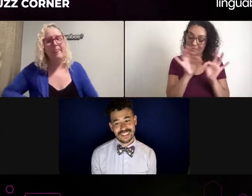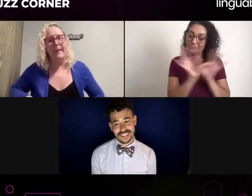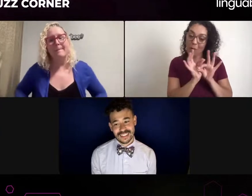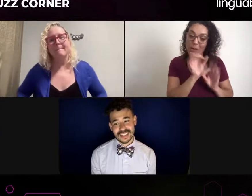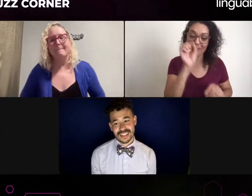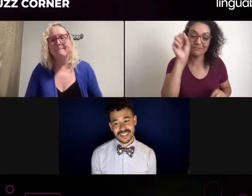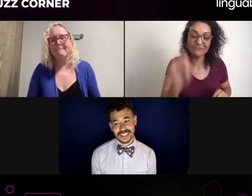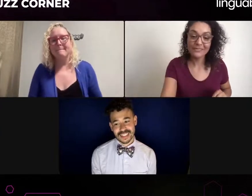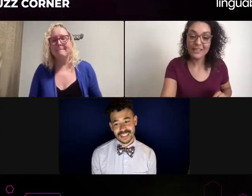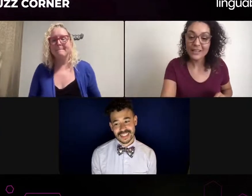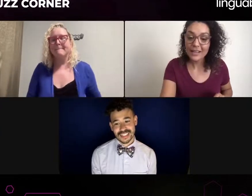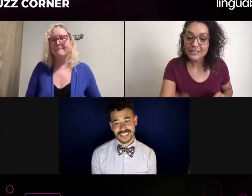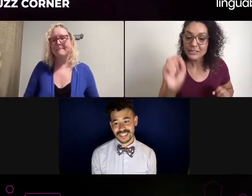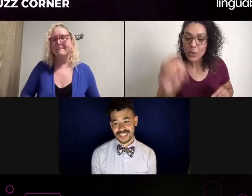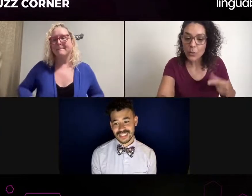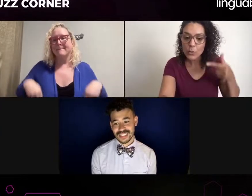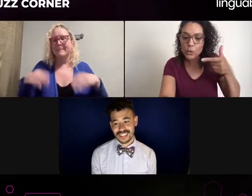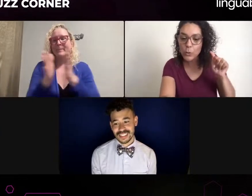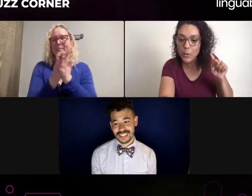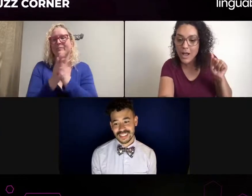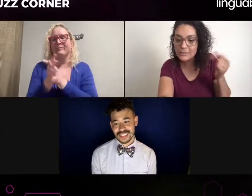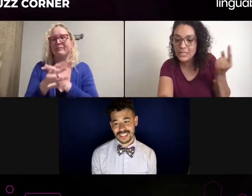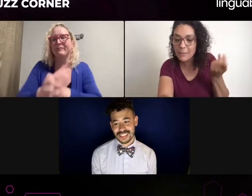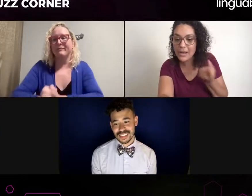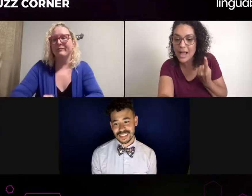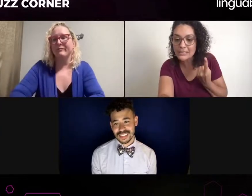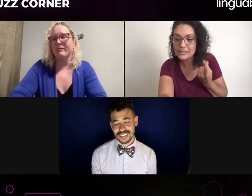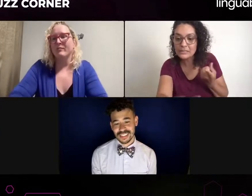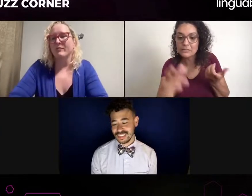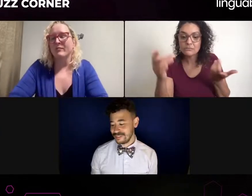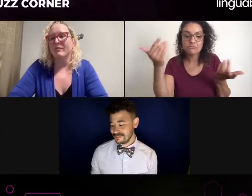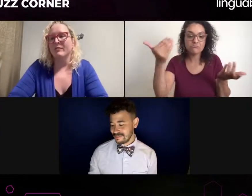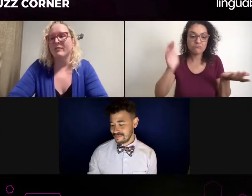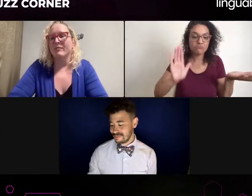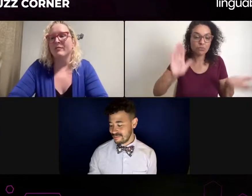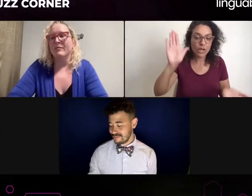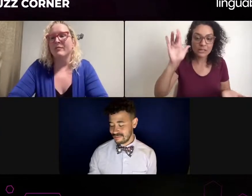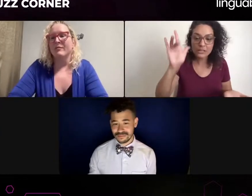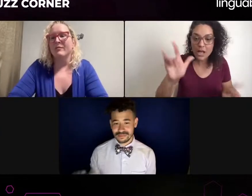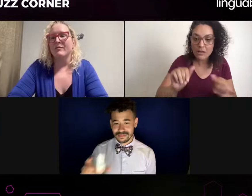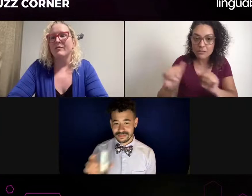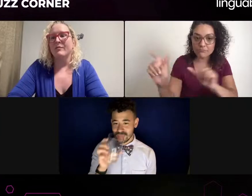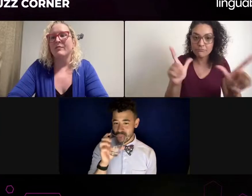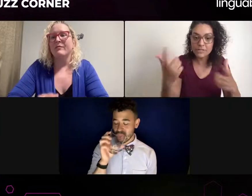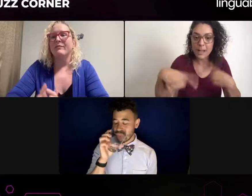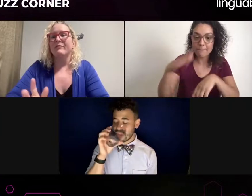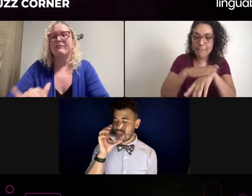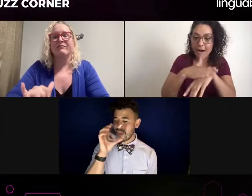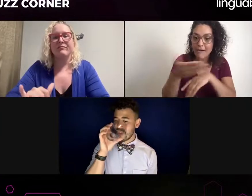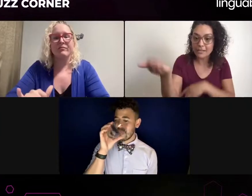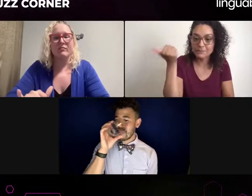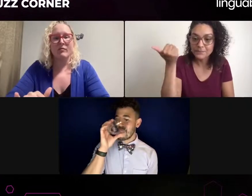But you might have a list, right, of preferred interpreters and those who you use over and over and over and others that you don't trust, that must go.